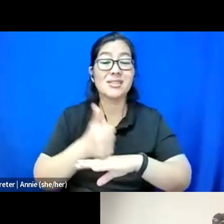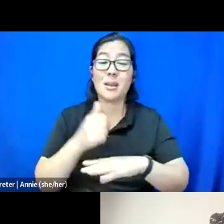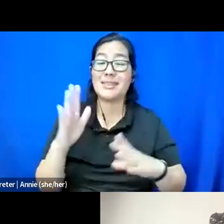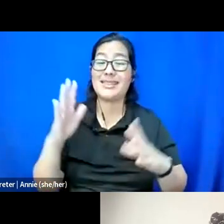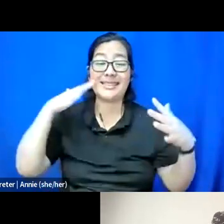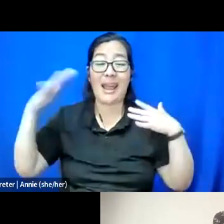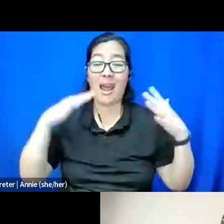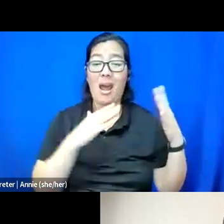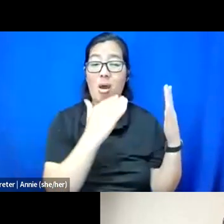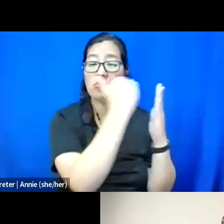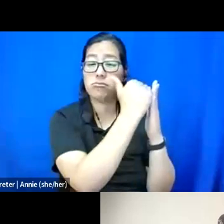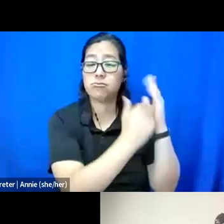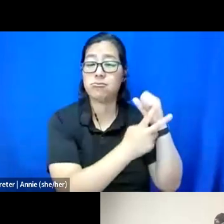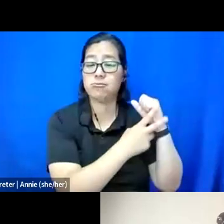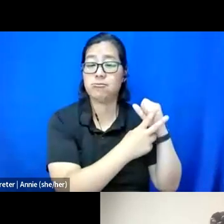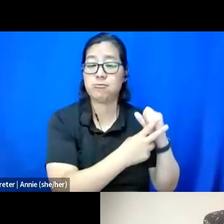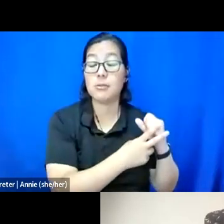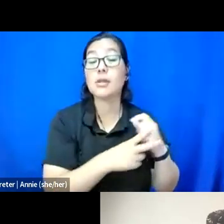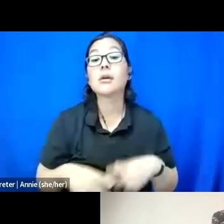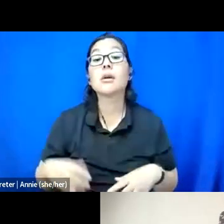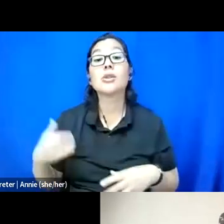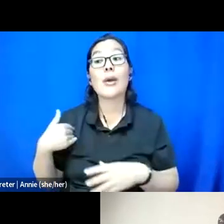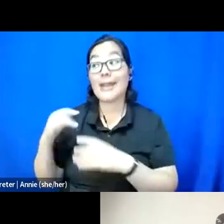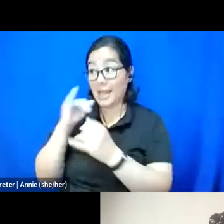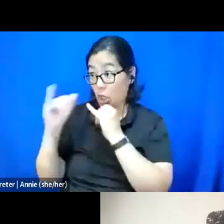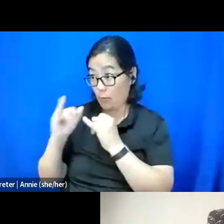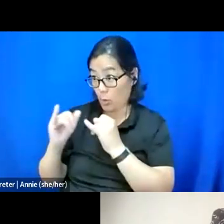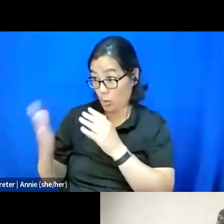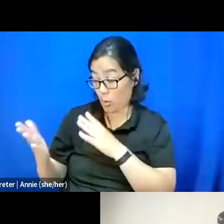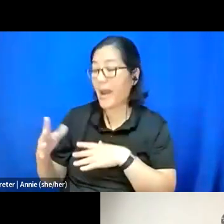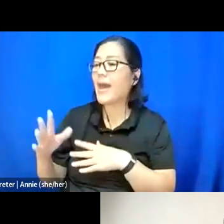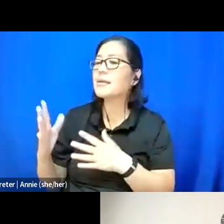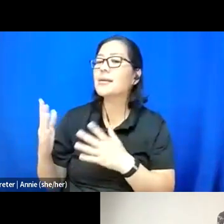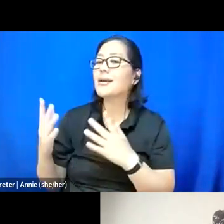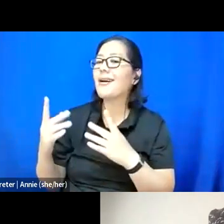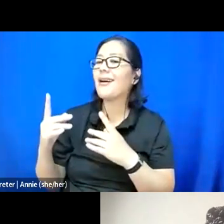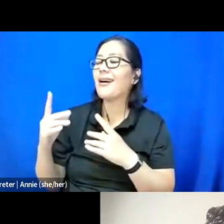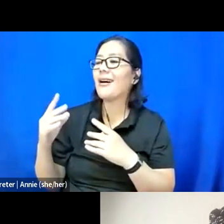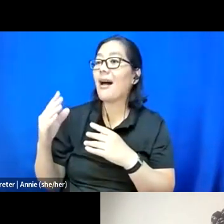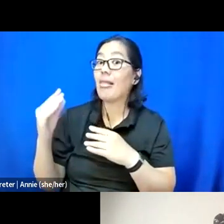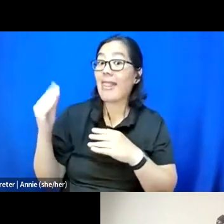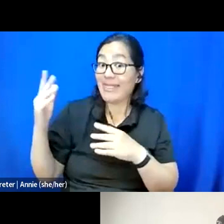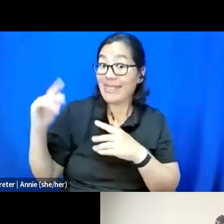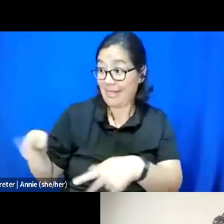you have an interview with somebody and then you ask them to go back through the transcript and pick out, like, what's your aha moment or, like, your big takeaway.